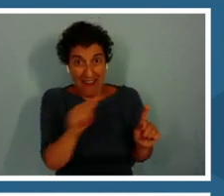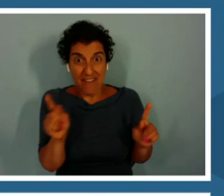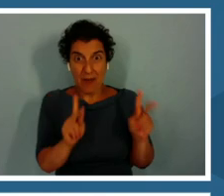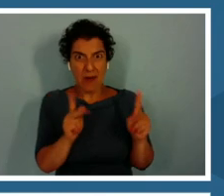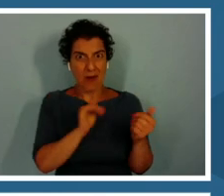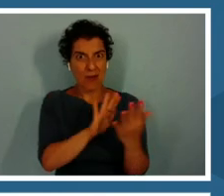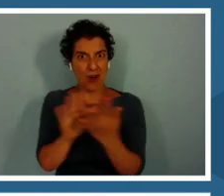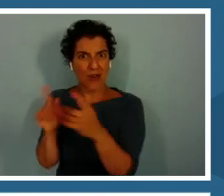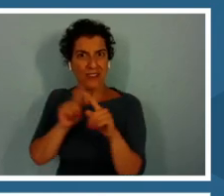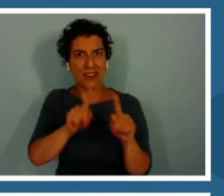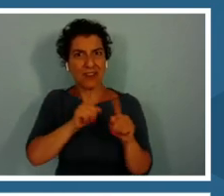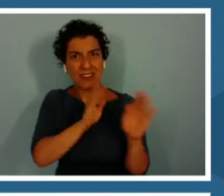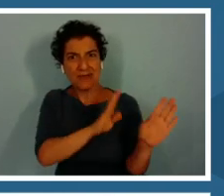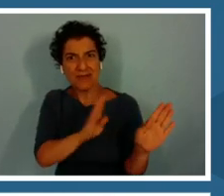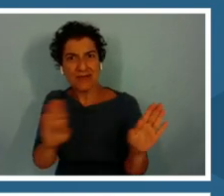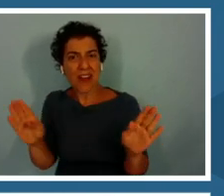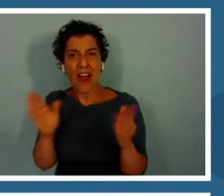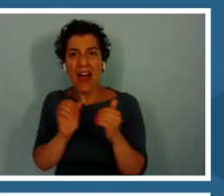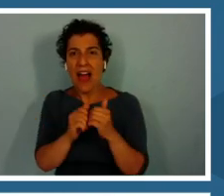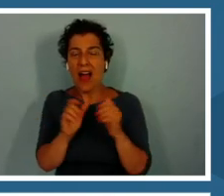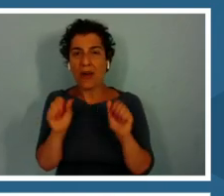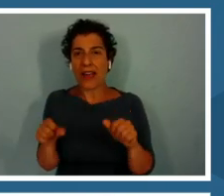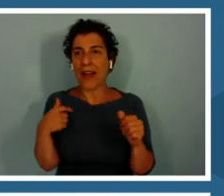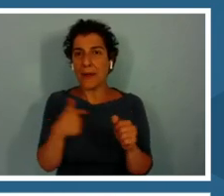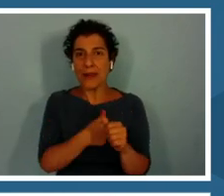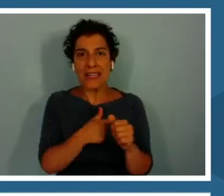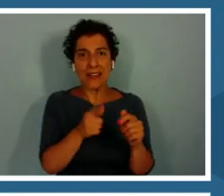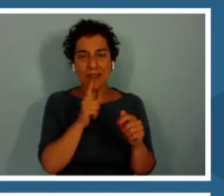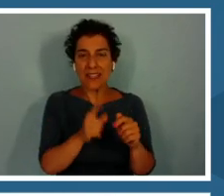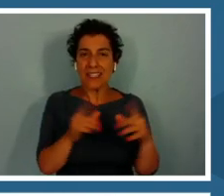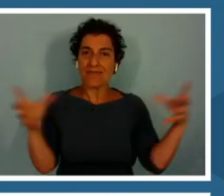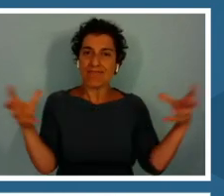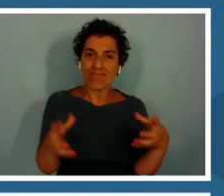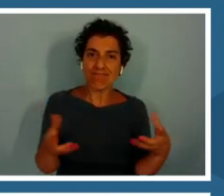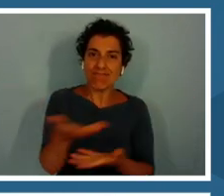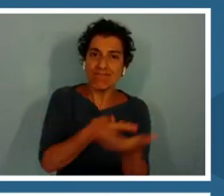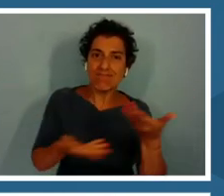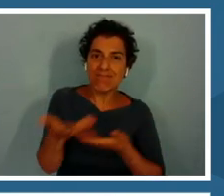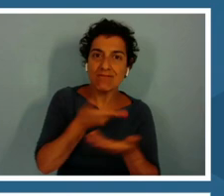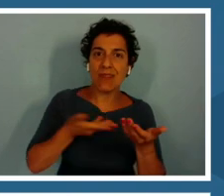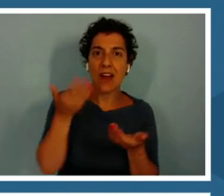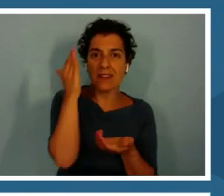How can we begin to share some of that knowledge of what other people are doing and how can